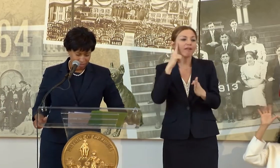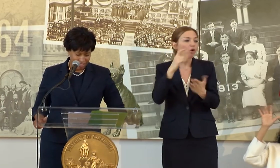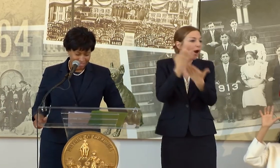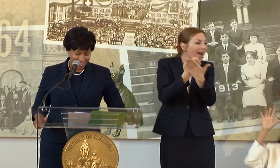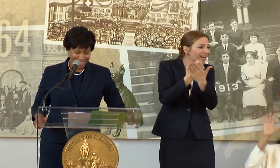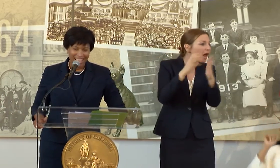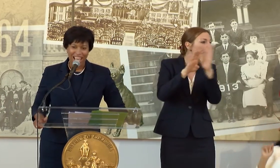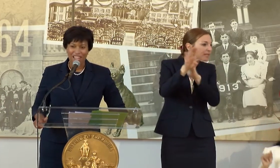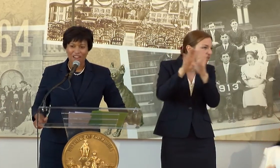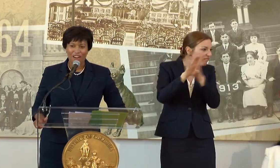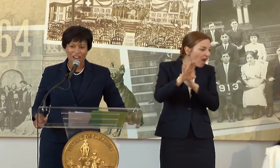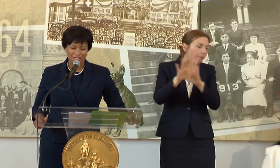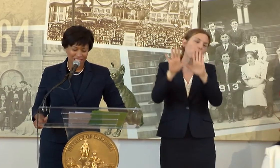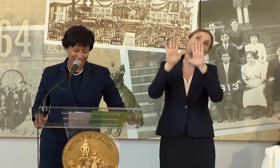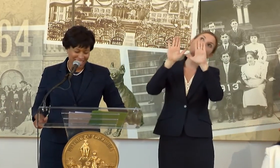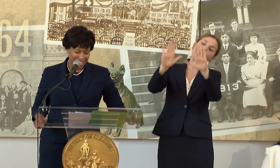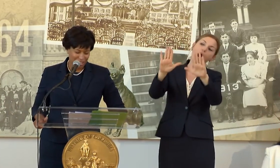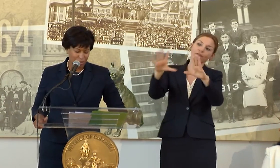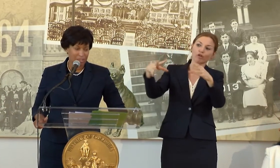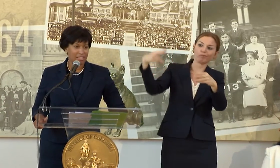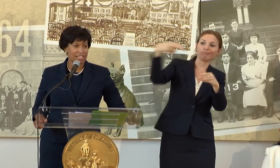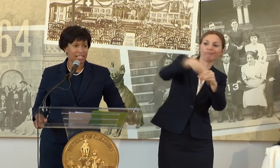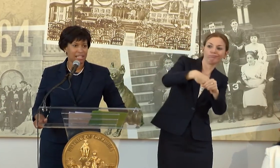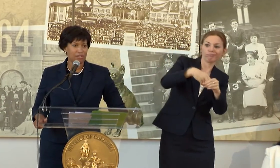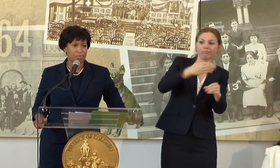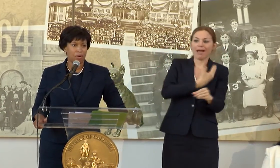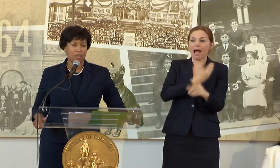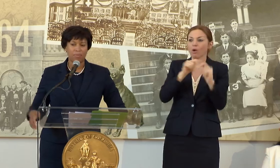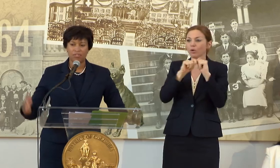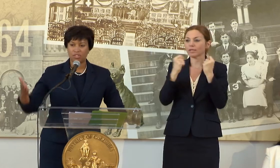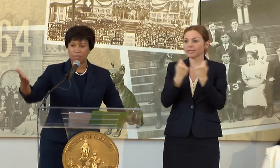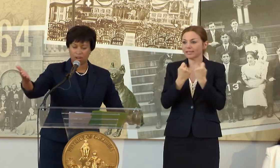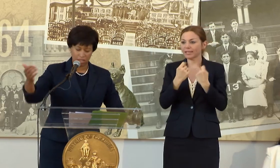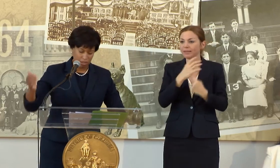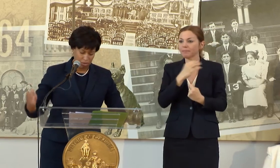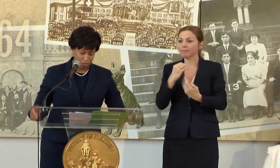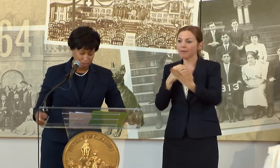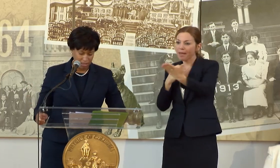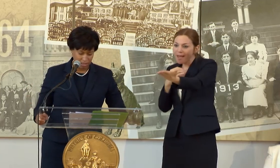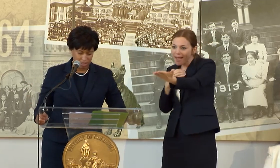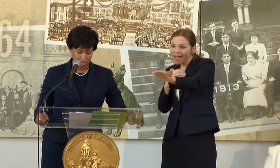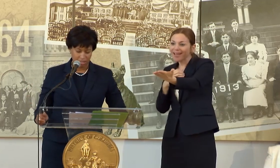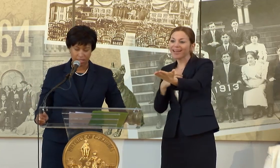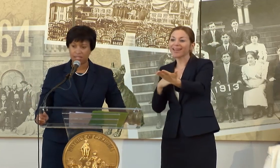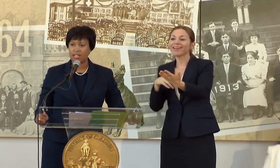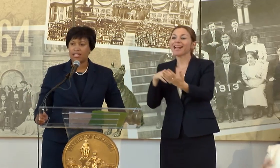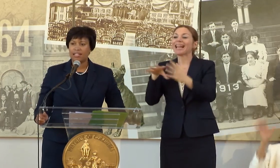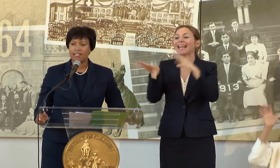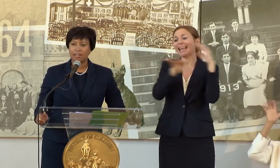AND ANA HARVEY WHO IS LEADING OUR DEPARTMENT OF SMALL AND LOCAL BUSINESSES.